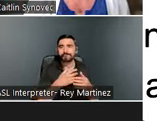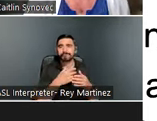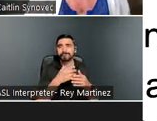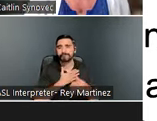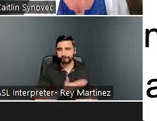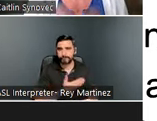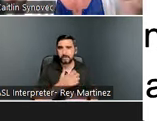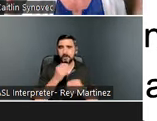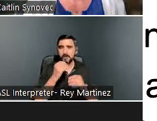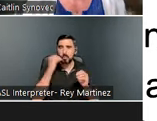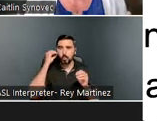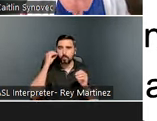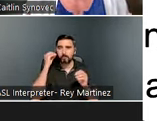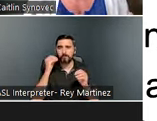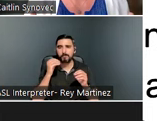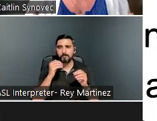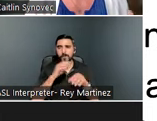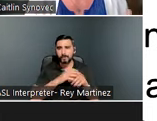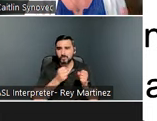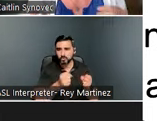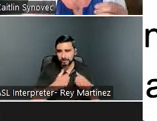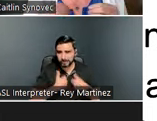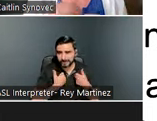our models of care - our traditional, institutional, medical settings - to be